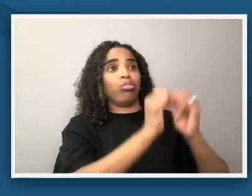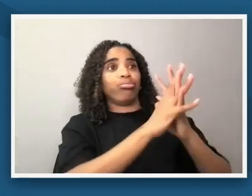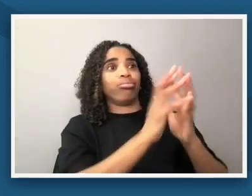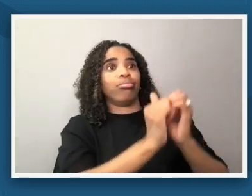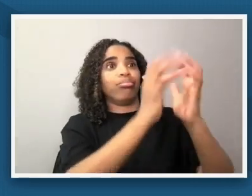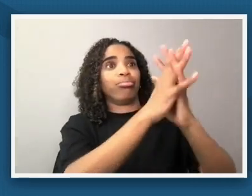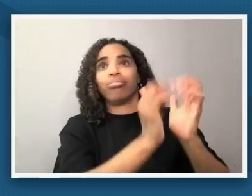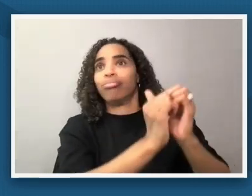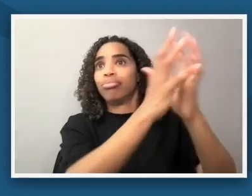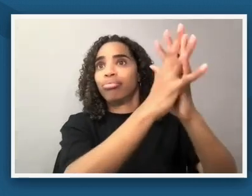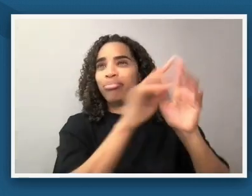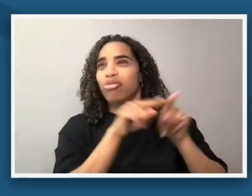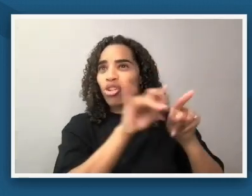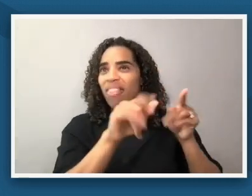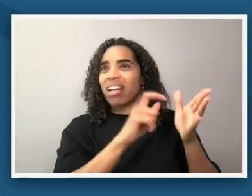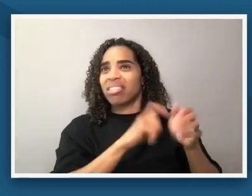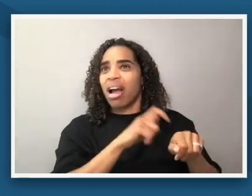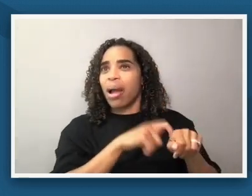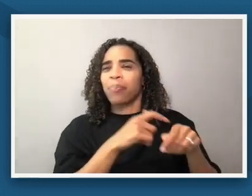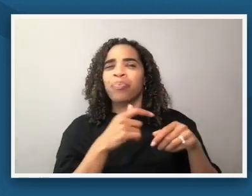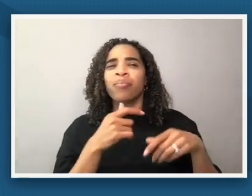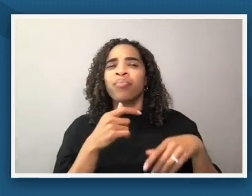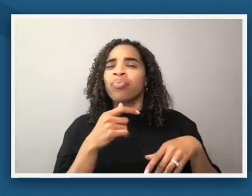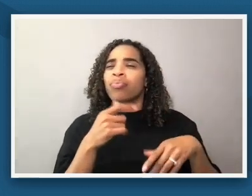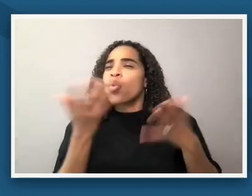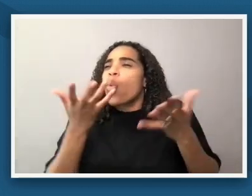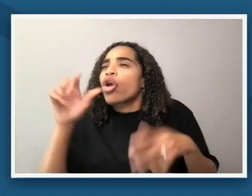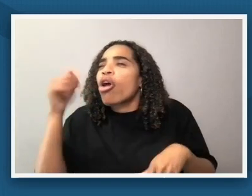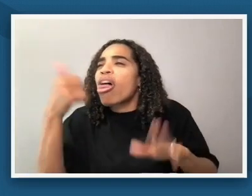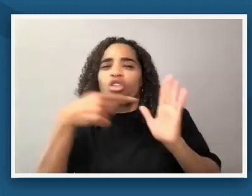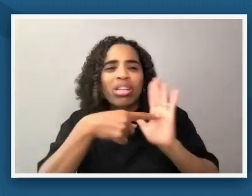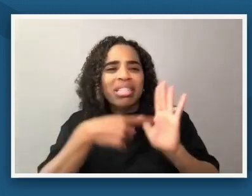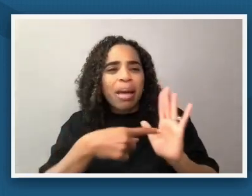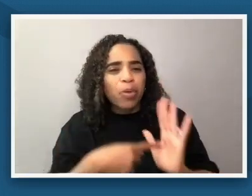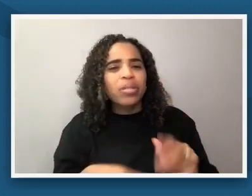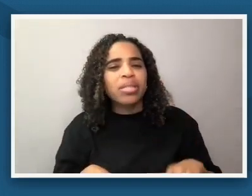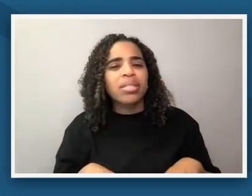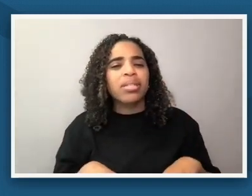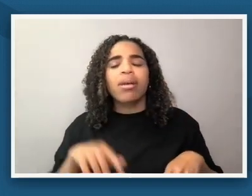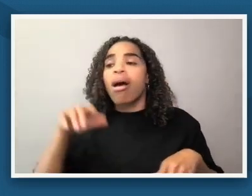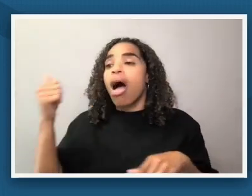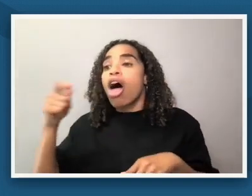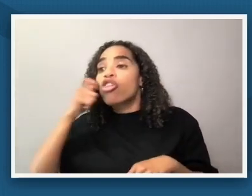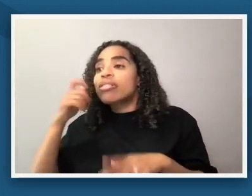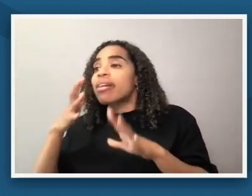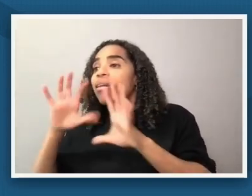are looking for other examples of how people um other groups other ethnicities